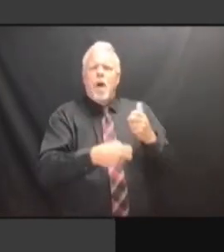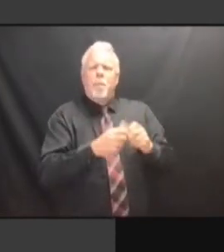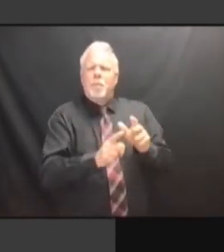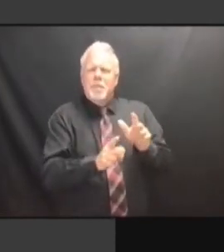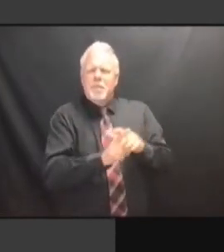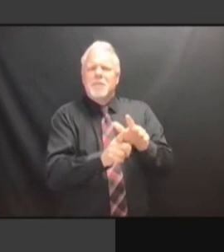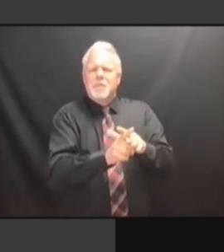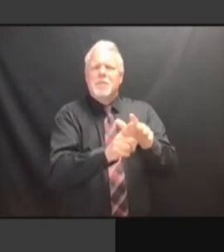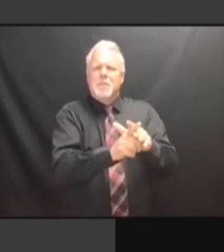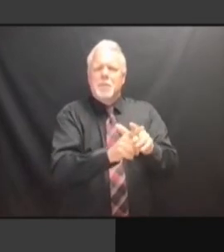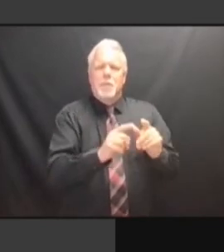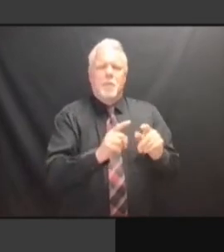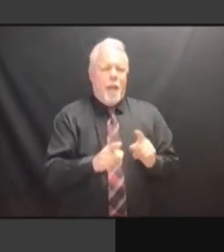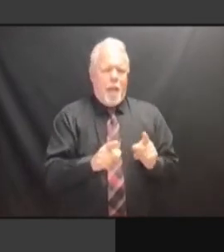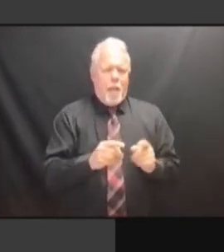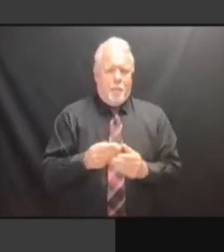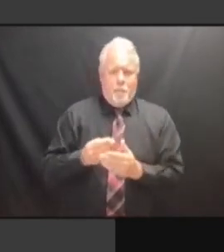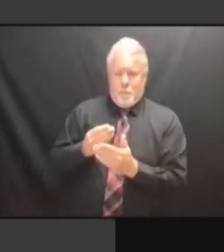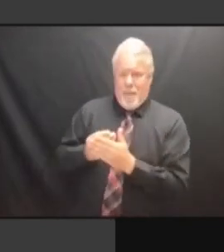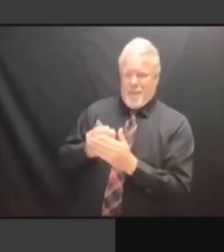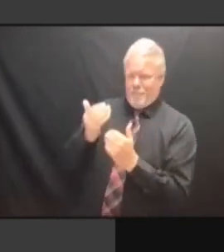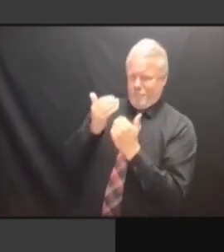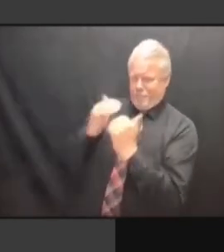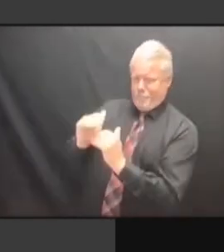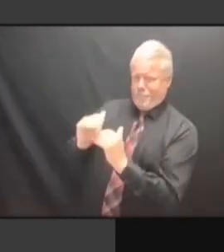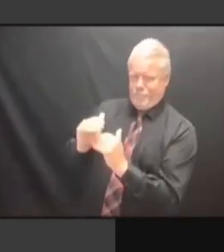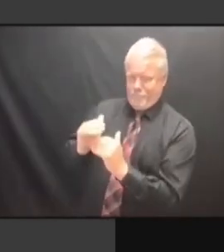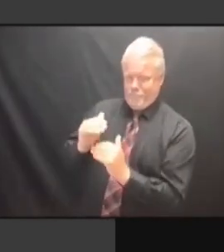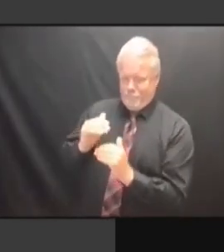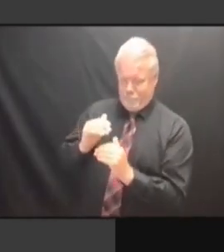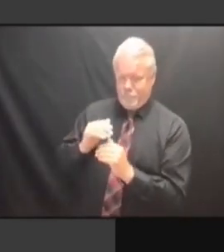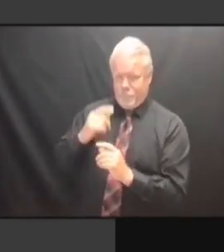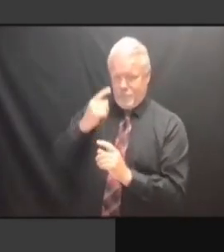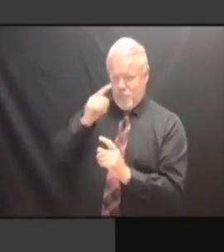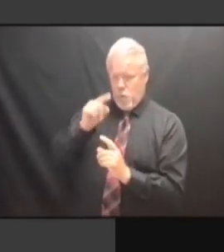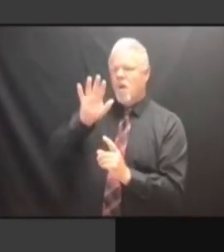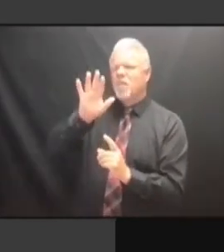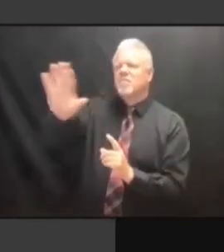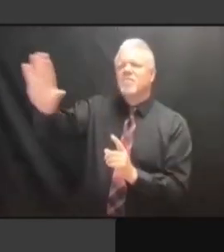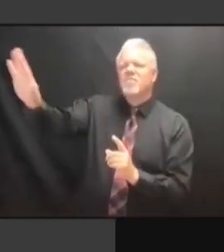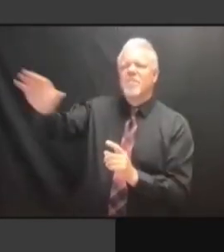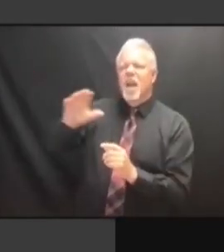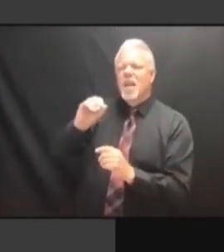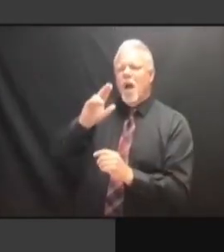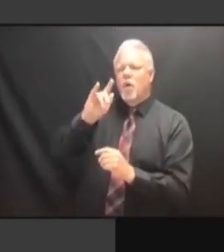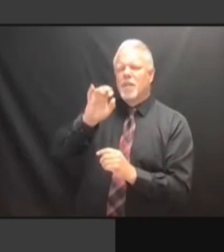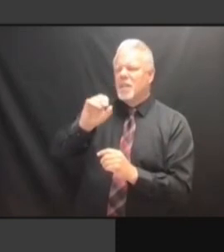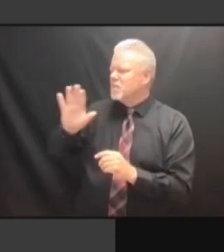WITH THE COUNTIES. AND I THINK WITH THE COUNTIES. AND I THINK WE WITH THE COUNTIES. AND I THINK WE NEED WITH THE COUNTIES. AND I THINK WE NEED TO WITH THE COUNTIES. AND I THINK WE NEED TO ADDRESS AND I THINK WE NEED TO ADDRESS AND I THINK WE NEED TO ADDRESS THAT AND I THINK WE NEED TO ADDRESS THAT AND AND I THINK WE NEED TO ADDRESS THAT AND MAKE AND I THINK WE NEED TO ADDRESS THAT AND MAKE THE AND I THINK WE NEED TO ADDRESS THAT AND MAKE THE LEGISLATURE THAT AND MAKE THE LEGISLATURE THAT AND MAKE THE LEGISLATURE AWARE. AWARE. AWARE. >> AWARE. >> WHAT AWARE. >> WHAT ARE